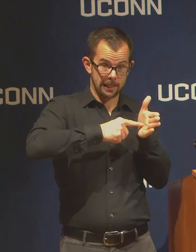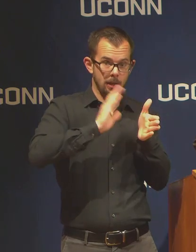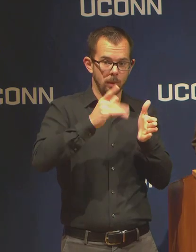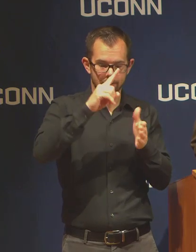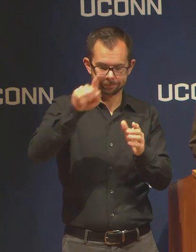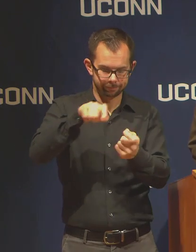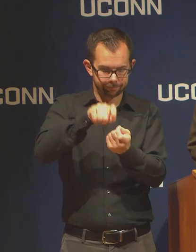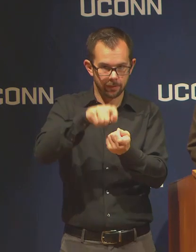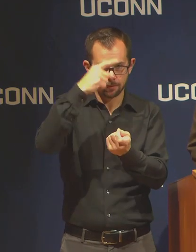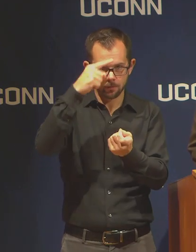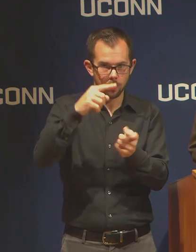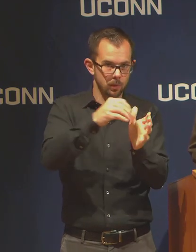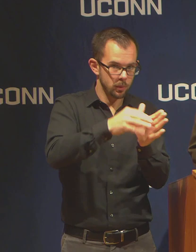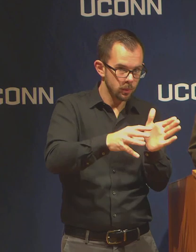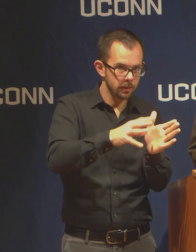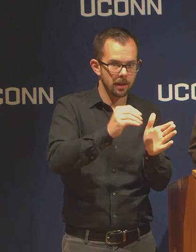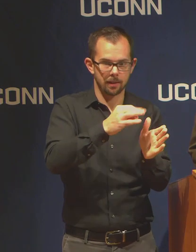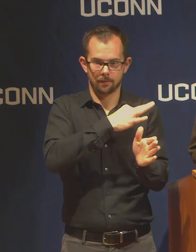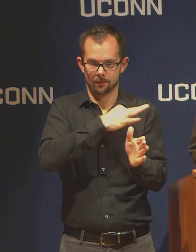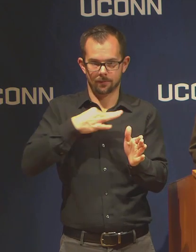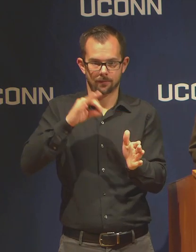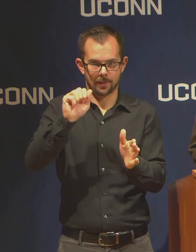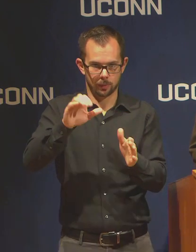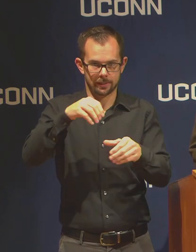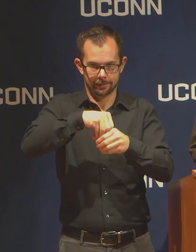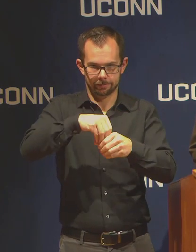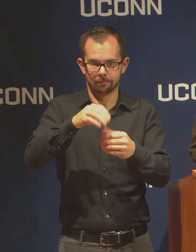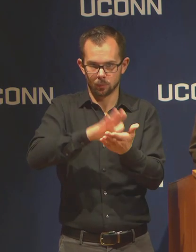we're working with partners regionally,